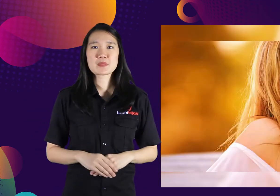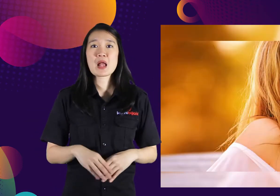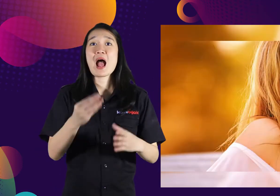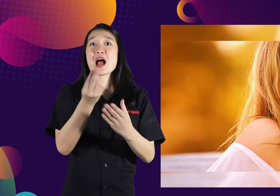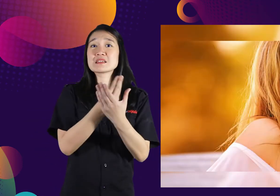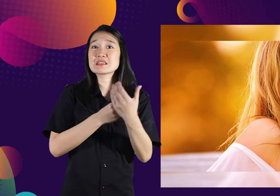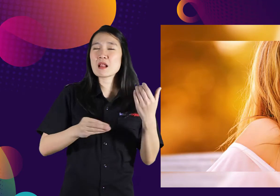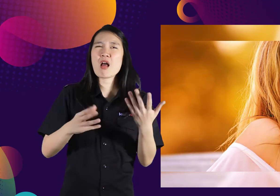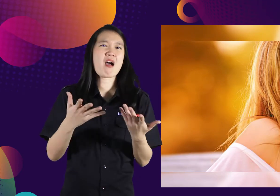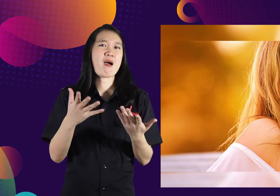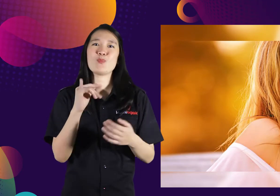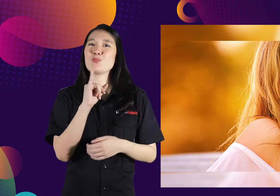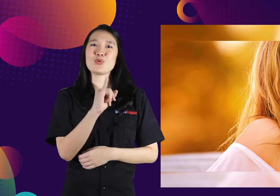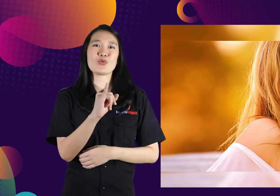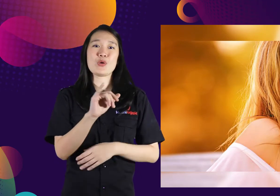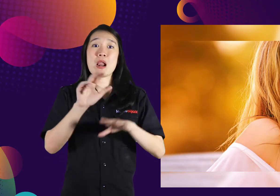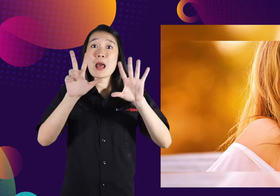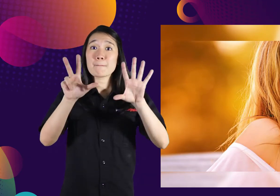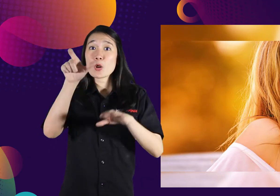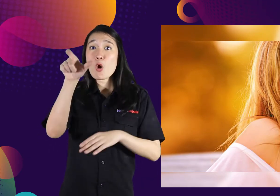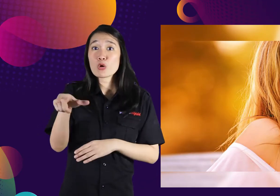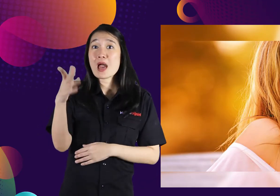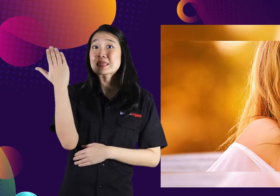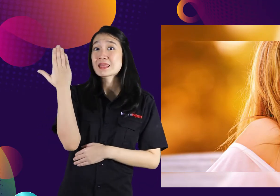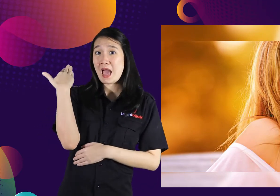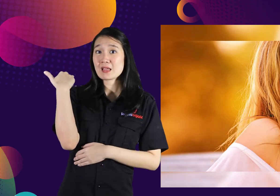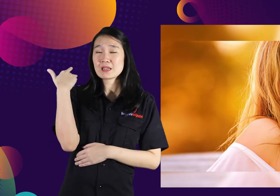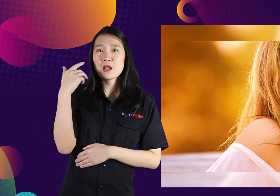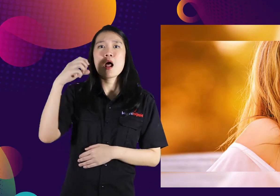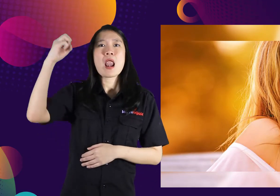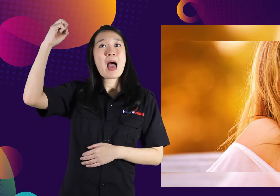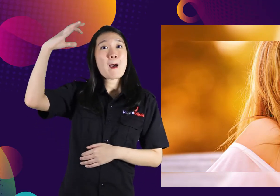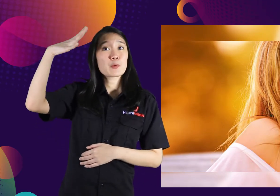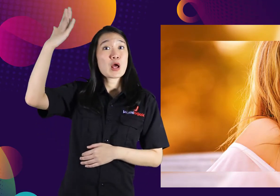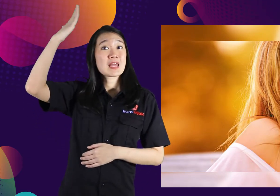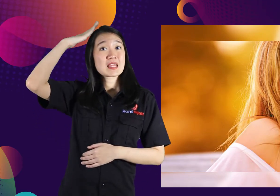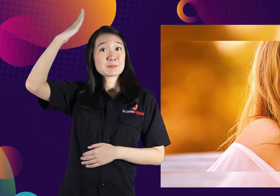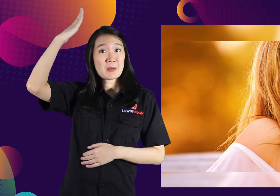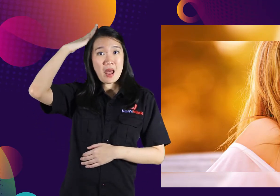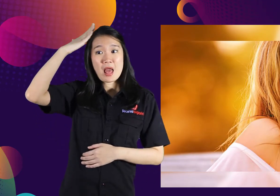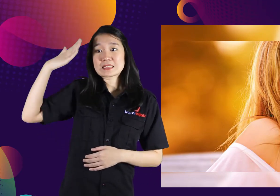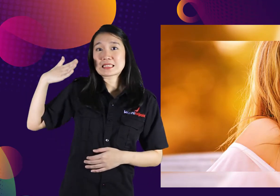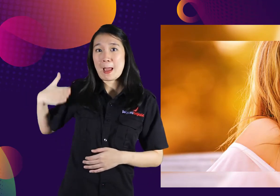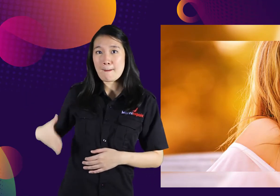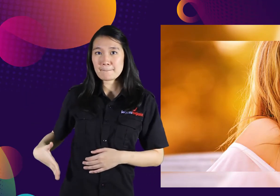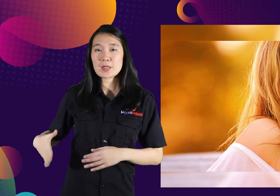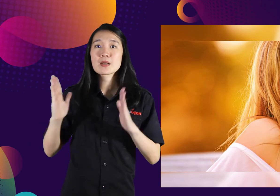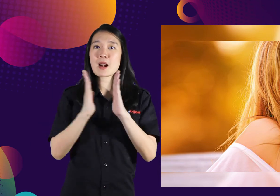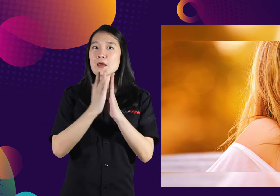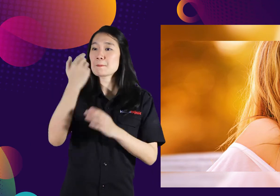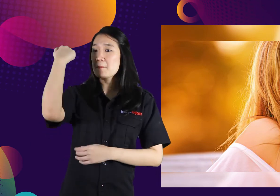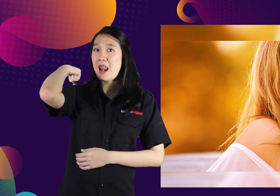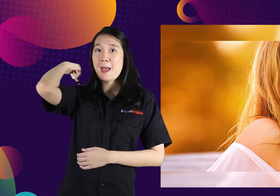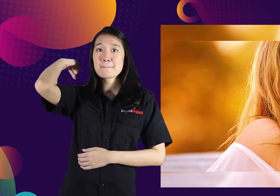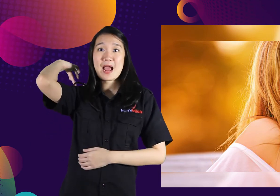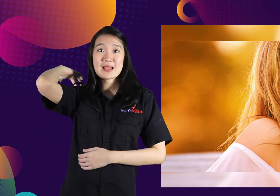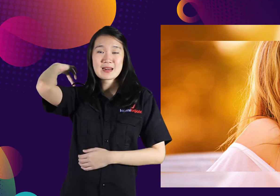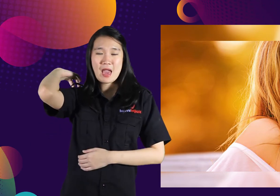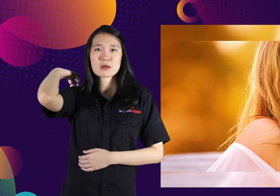The results were poor, the eight people were highlighted with headlights, on the sides and back of the body.